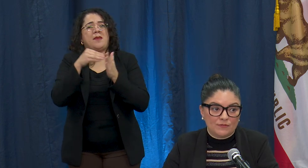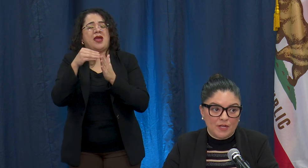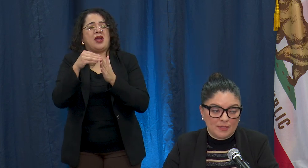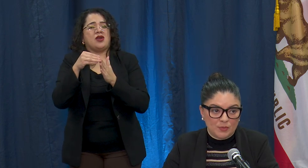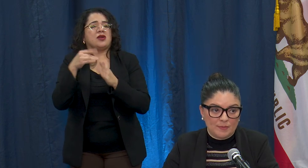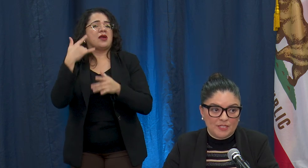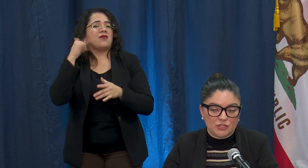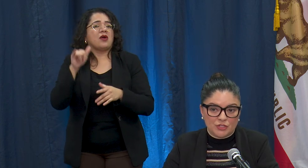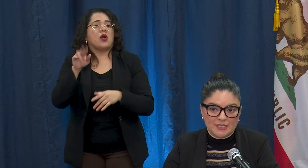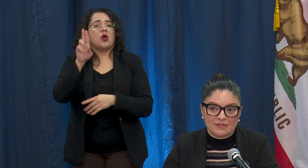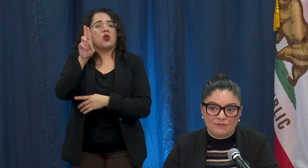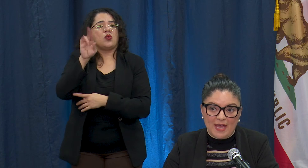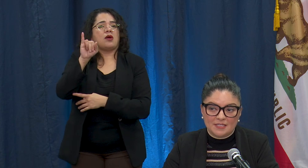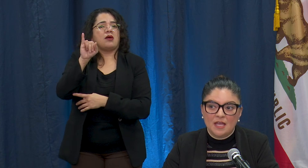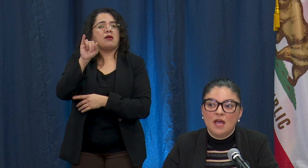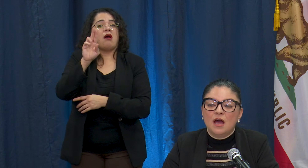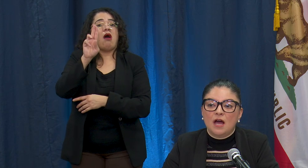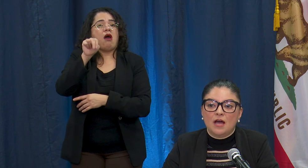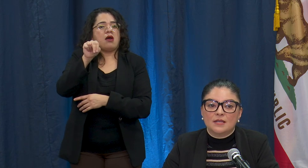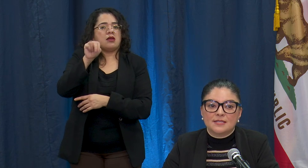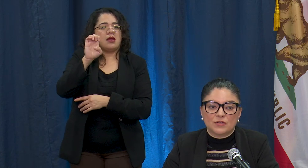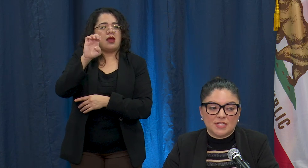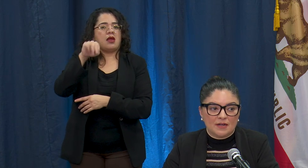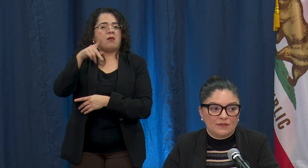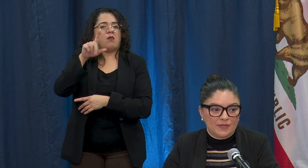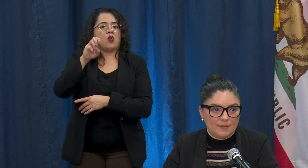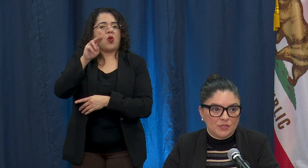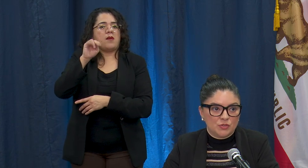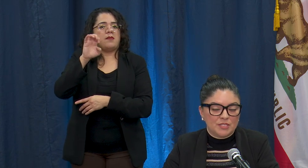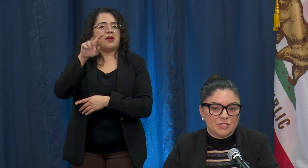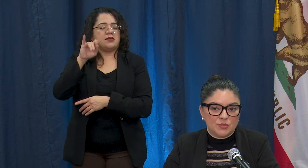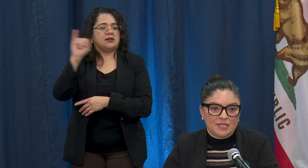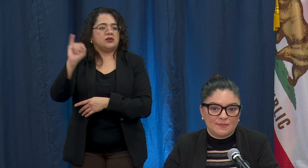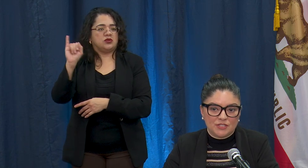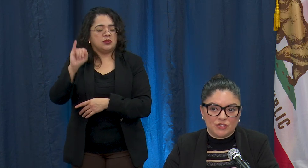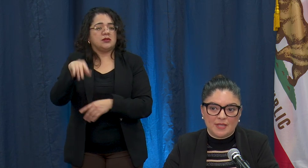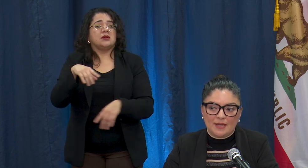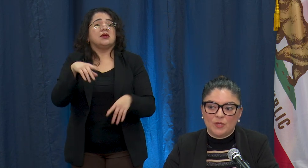unemployment insurance. In fact Secretary of Labor Julie Su has mentioned that we